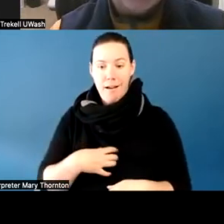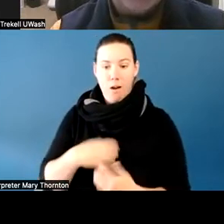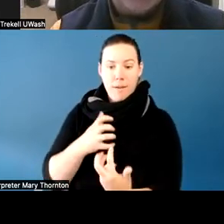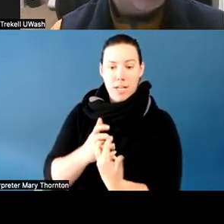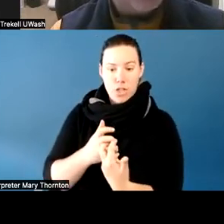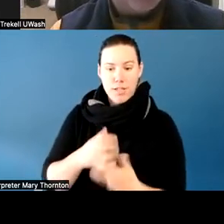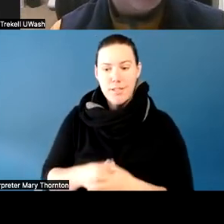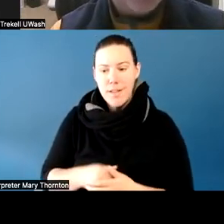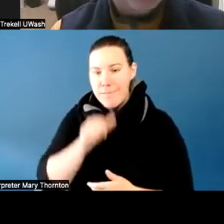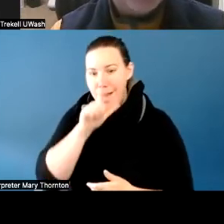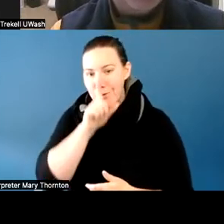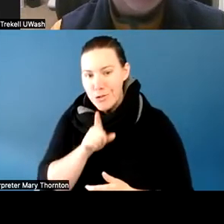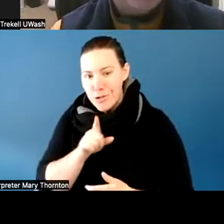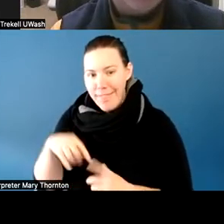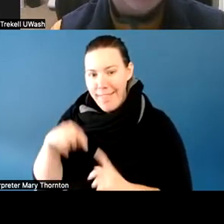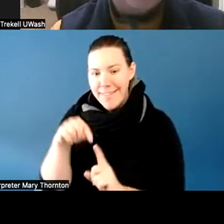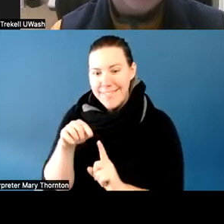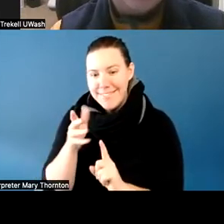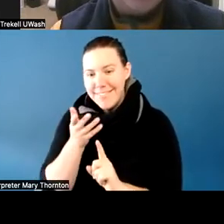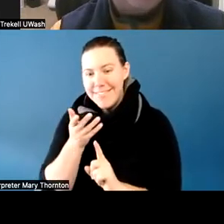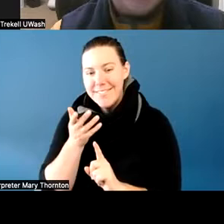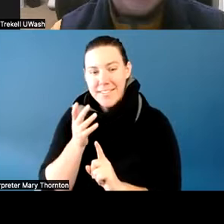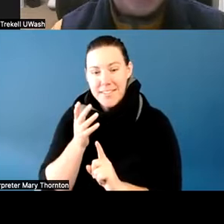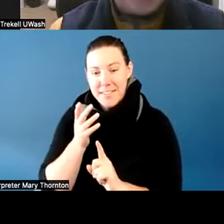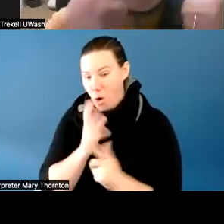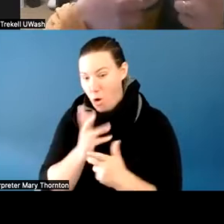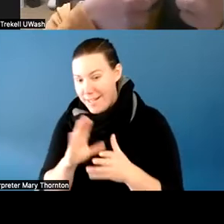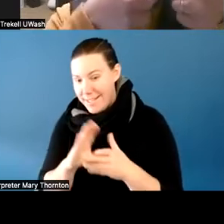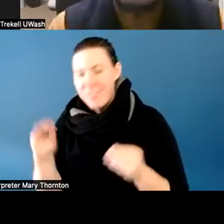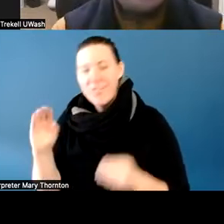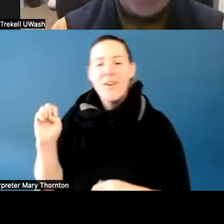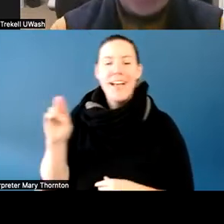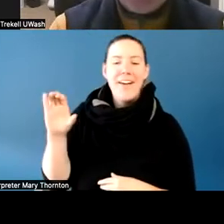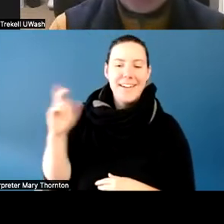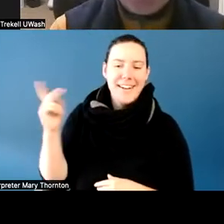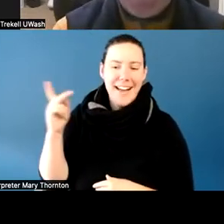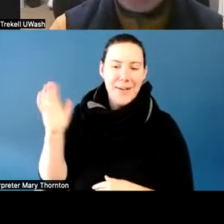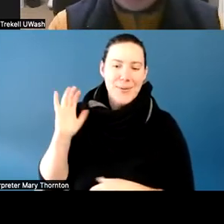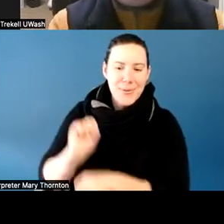I see a smile from Eric, so Eric knows. Eric and I used to work in the same office together.